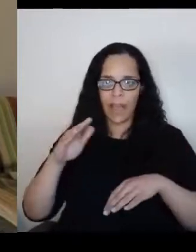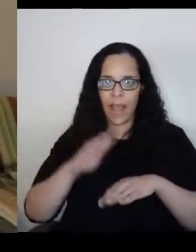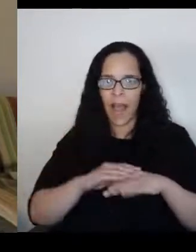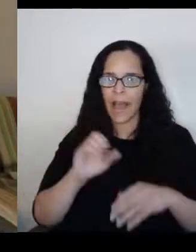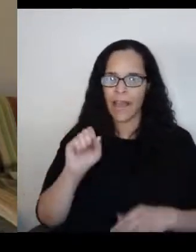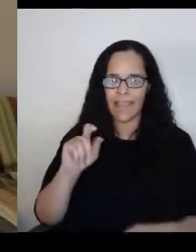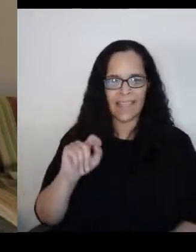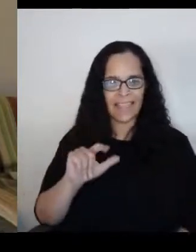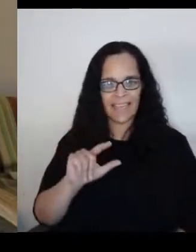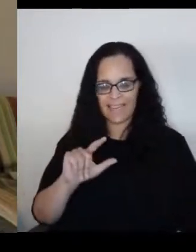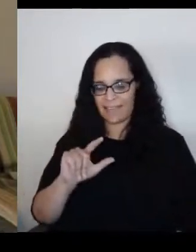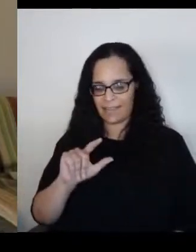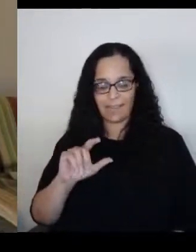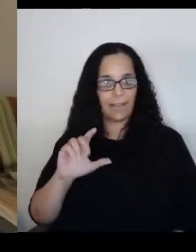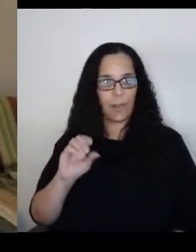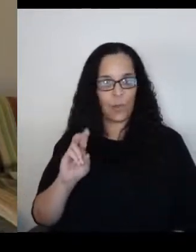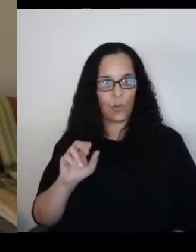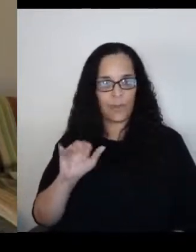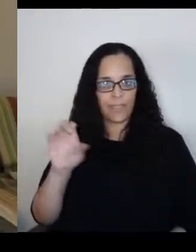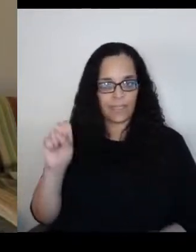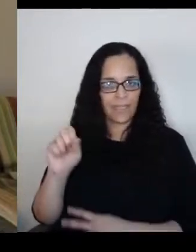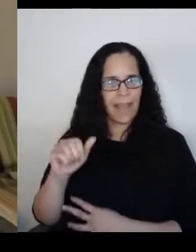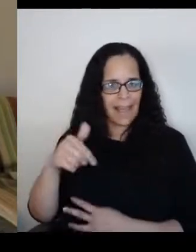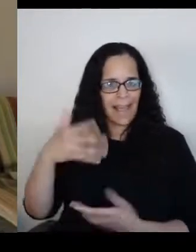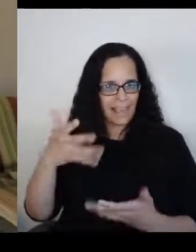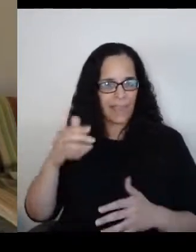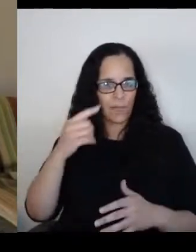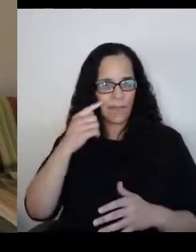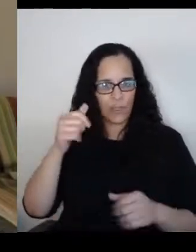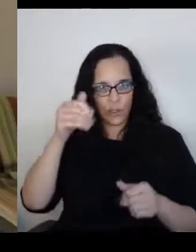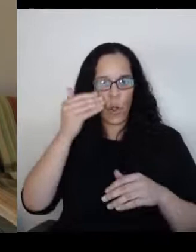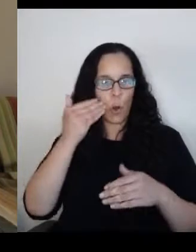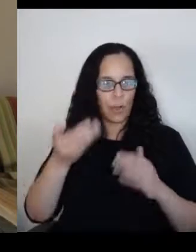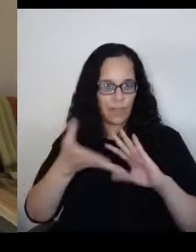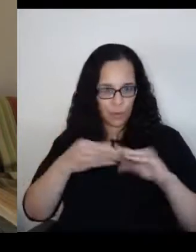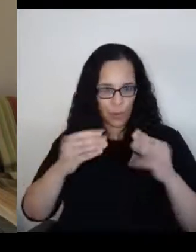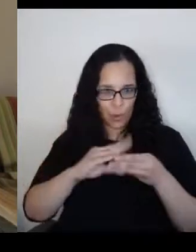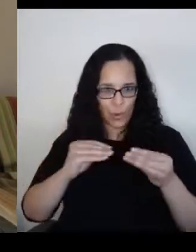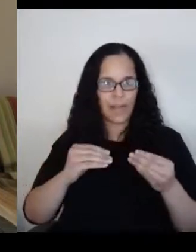I think you all know the story of the St. Louis so I'm not going to go into it.